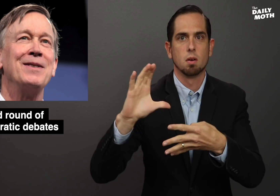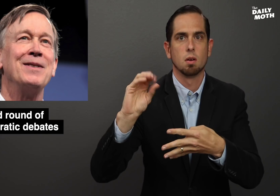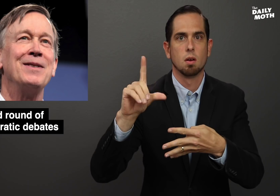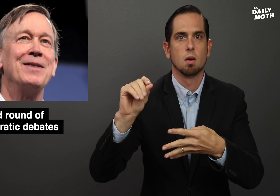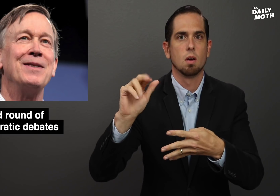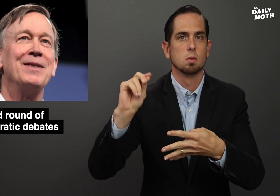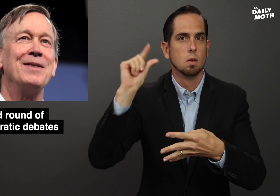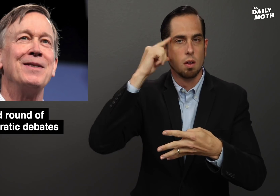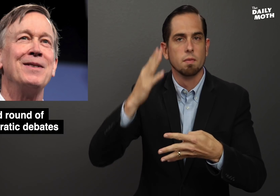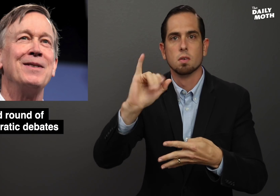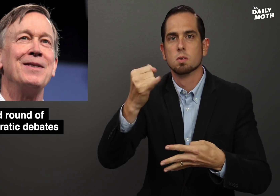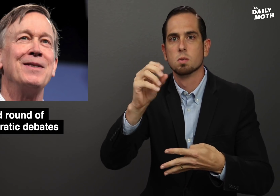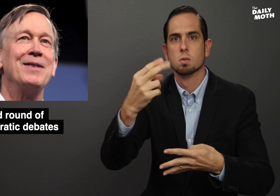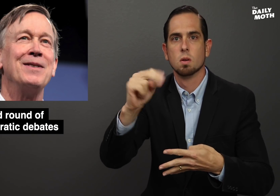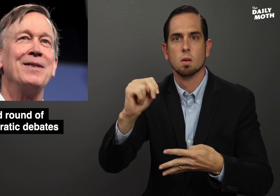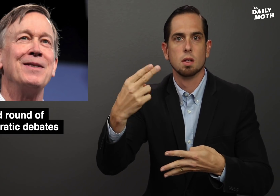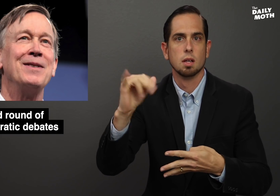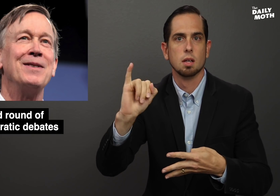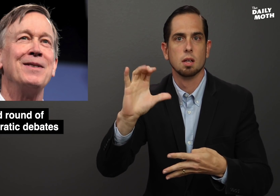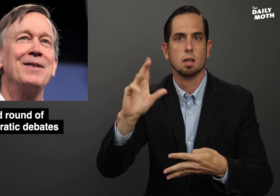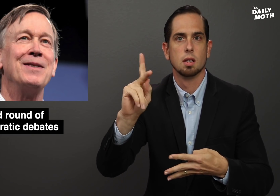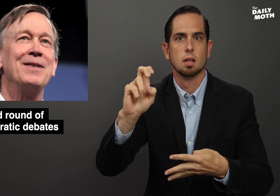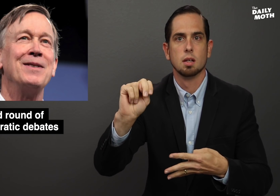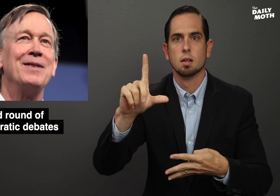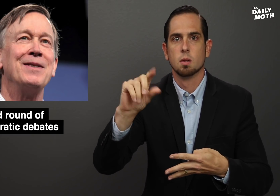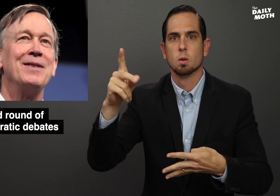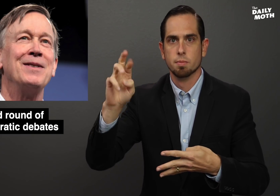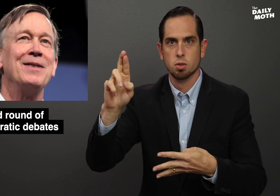Colorado governor John Hickenlooper,